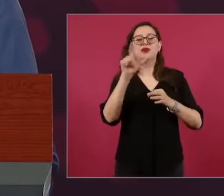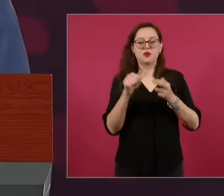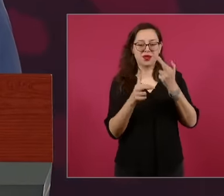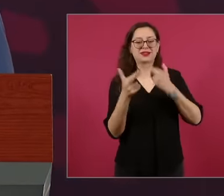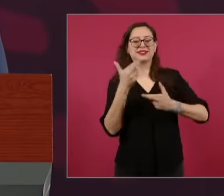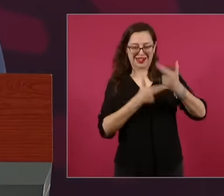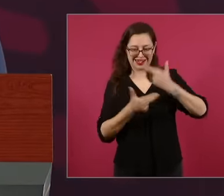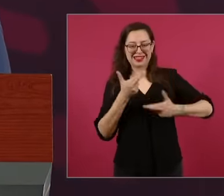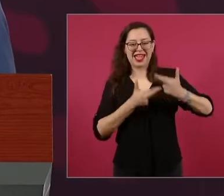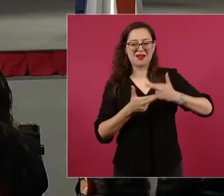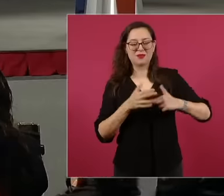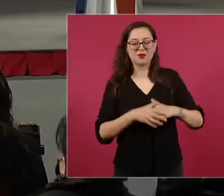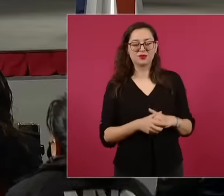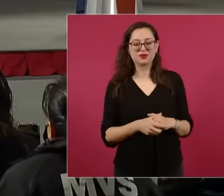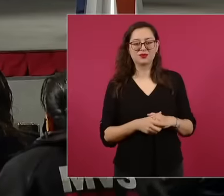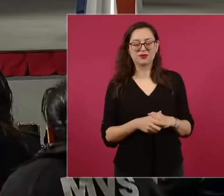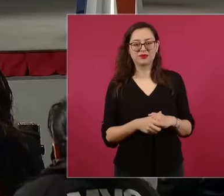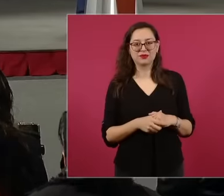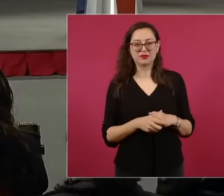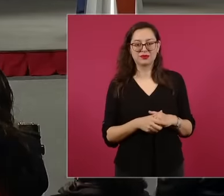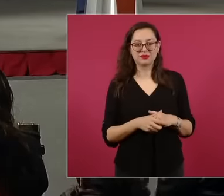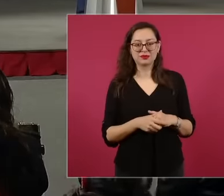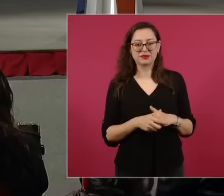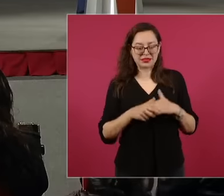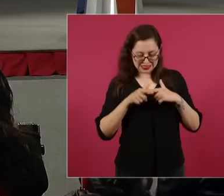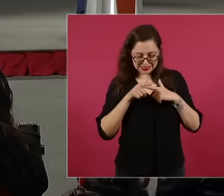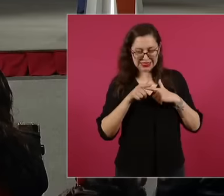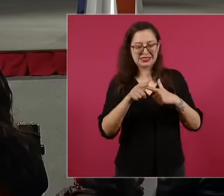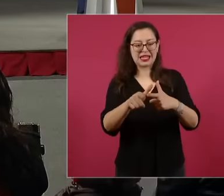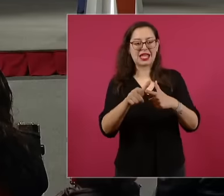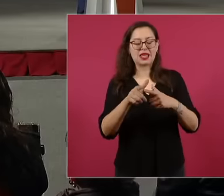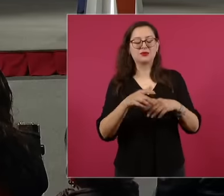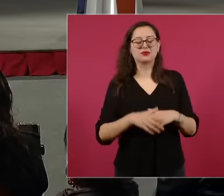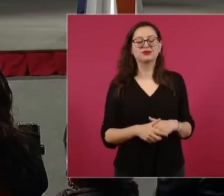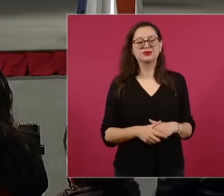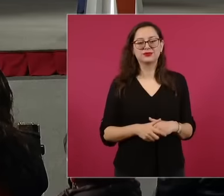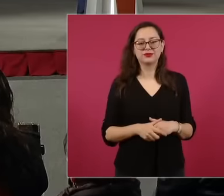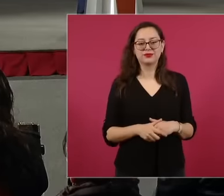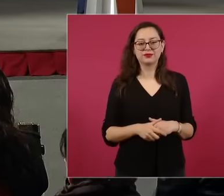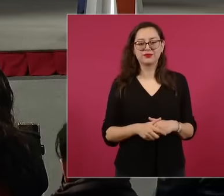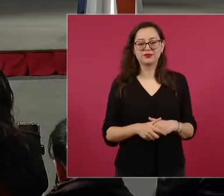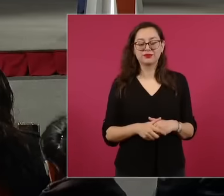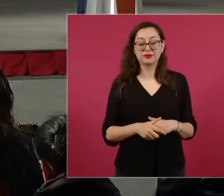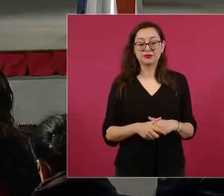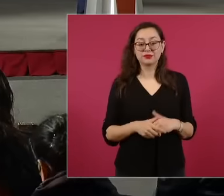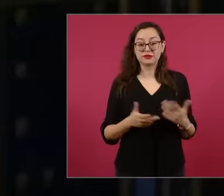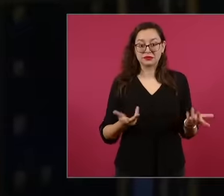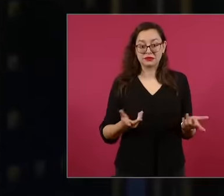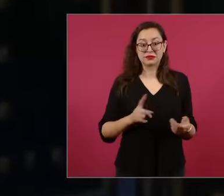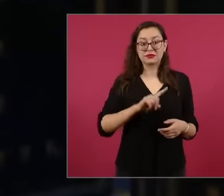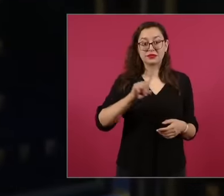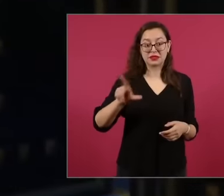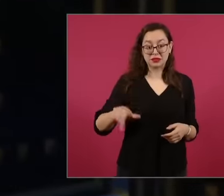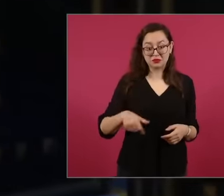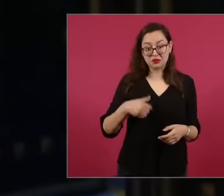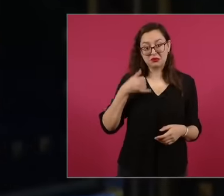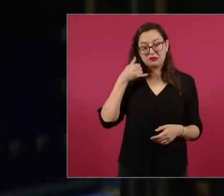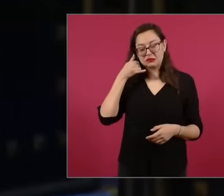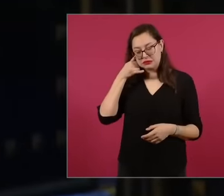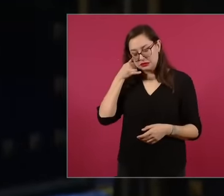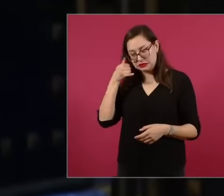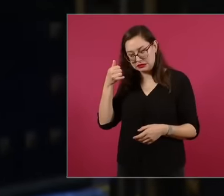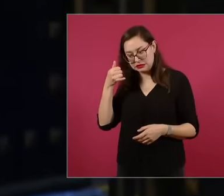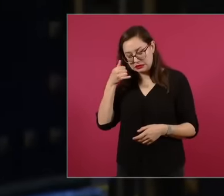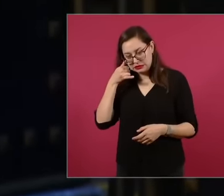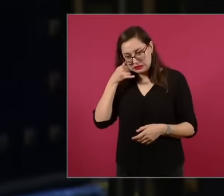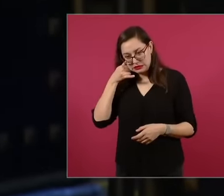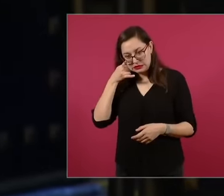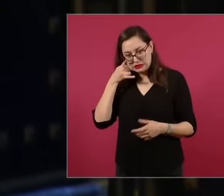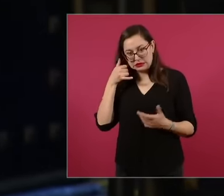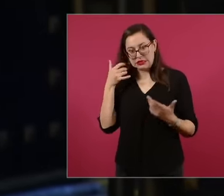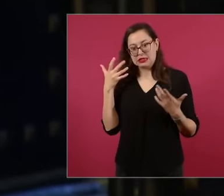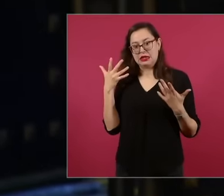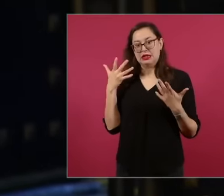we're going to continue with the interview. He didn't know what it was about, so the salesman comes,